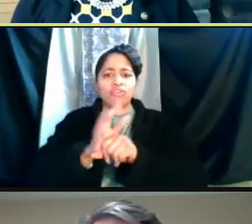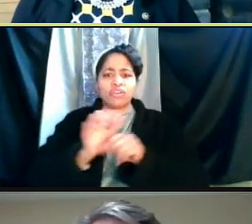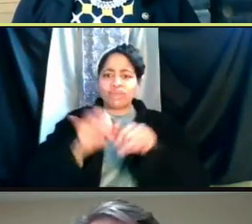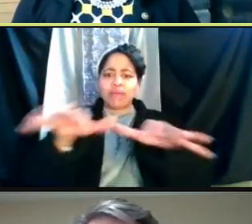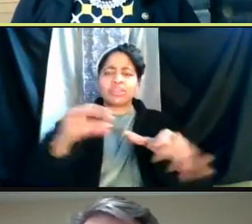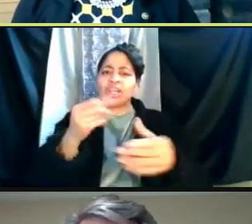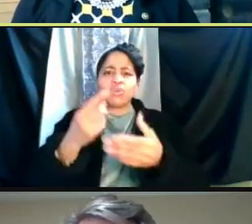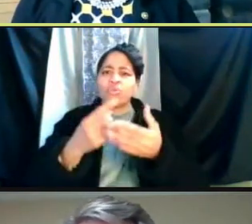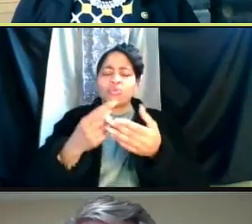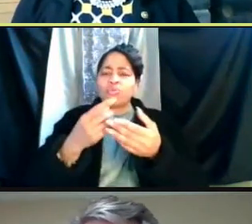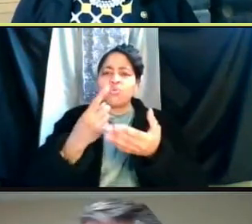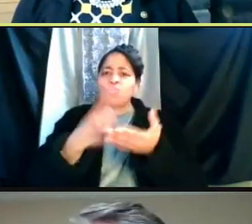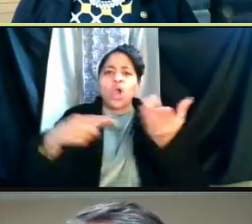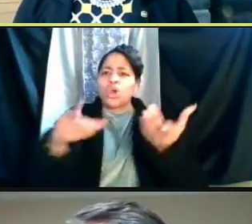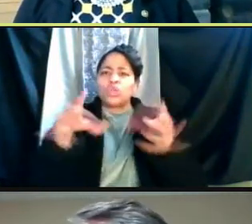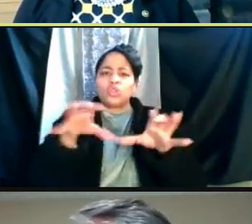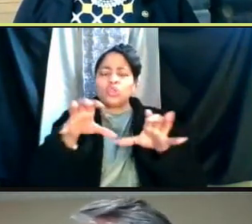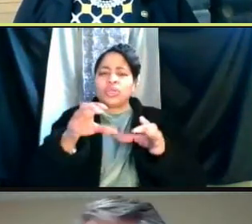What is everyone doing to help prevent this?